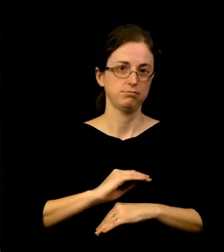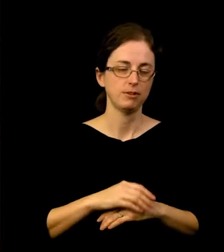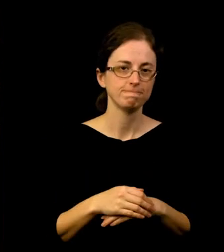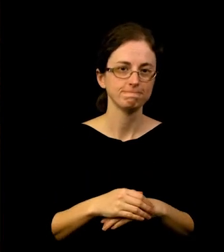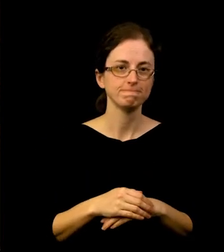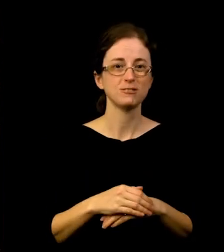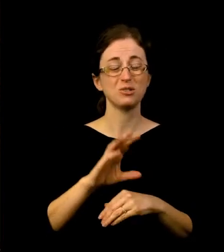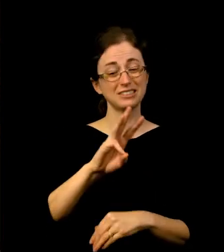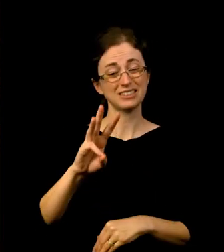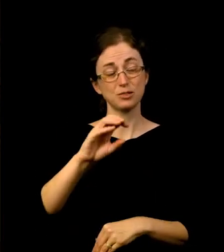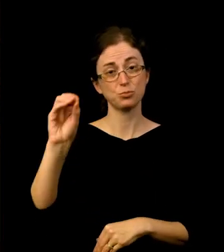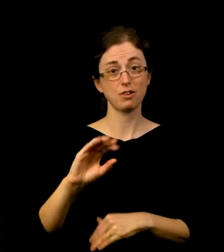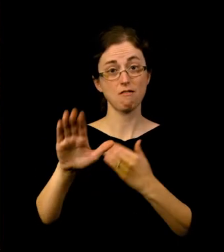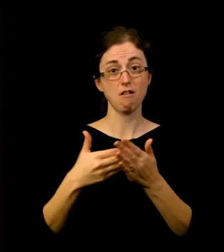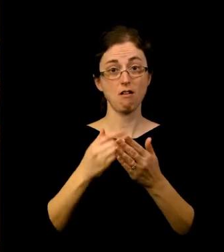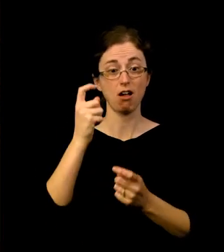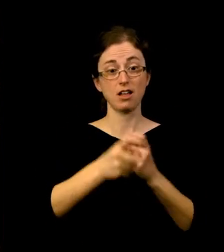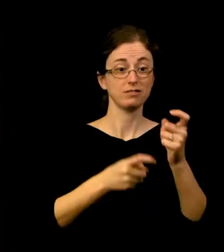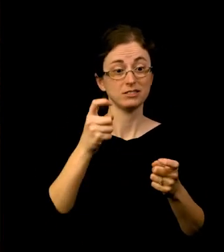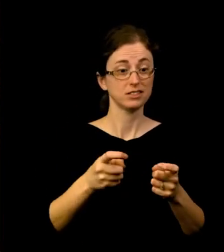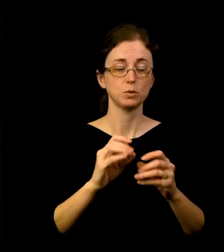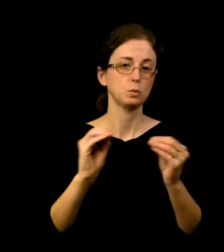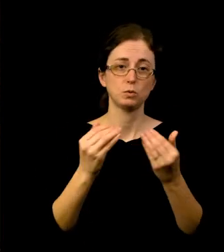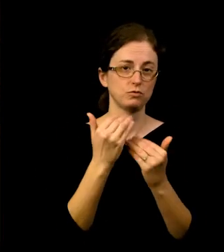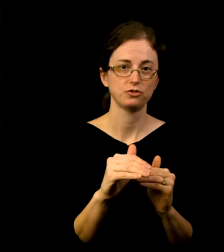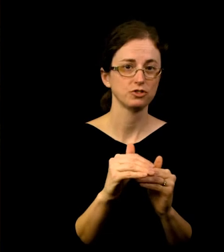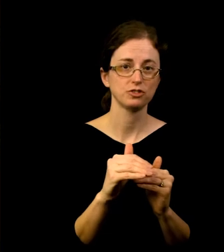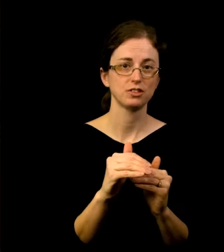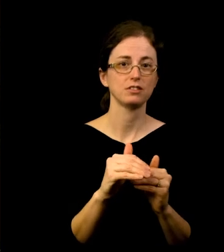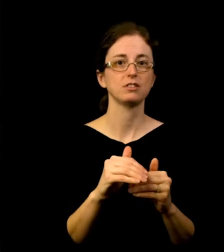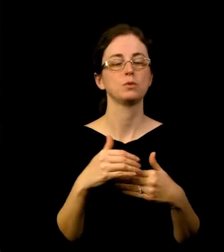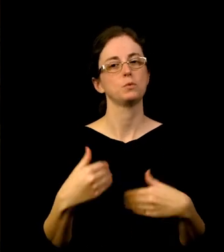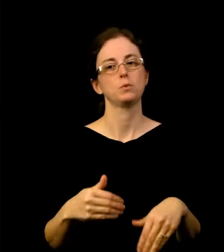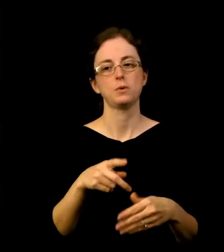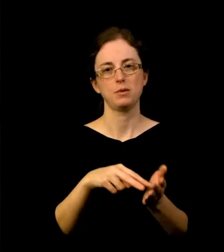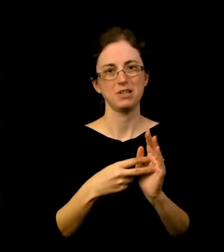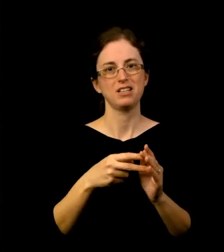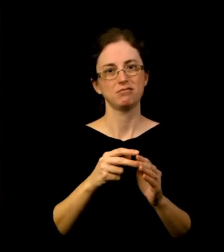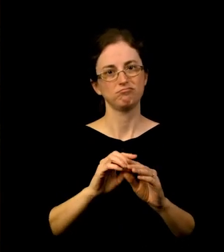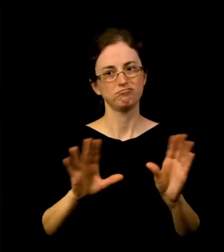all gifts were given without restrictions. The trust you exemplified with this support gave us the flexibility